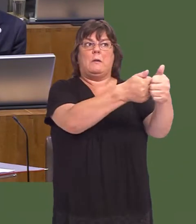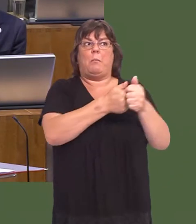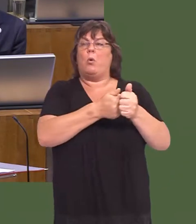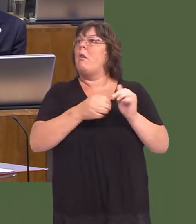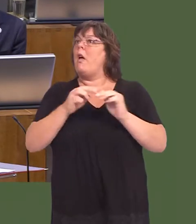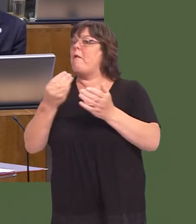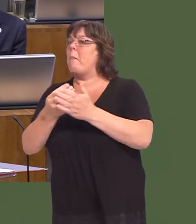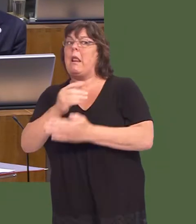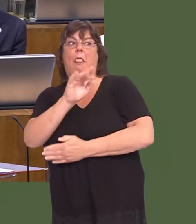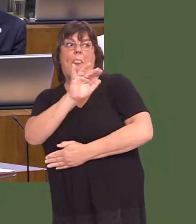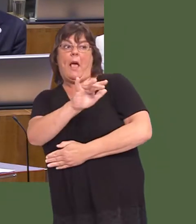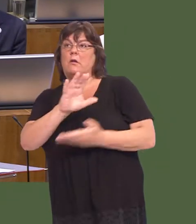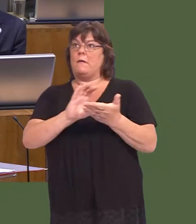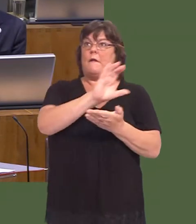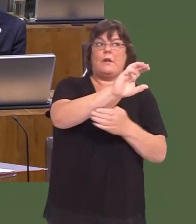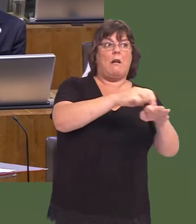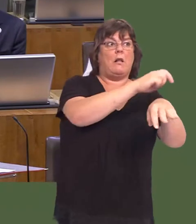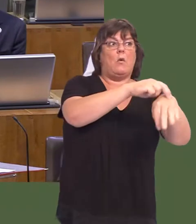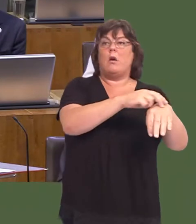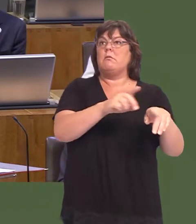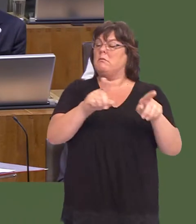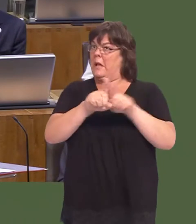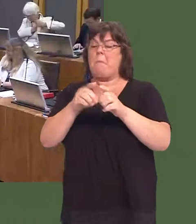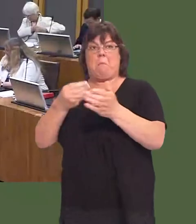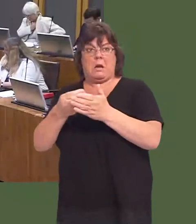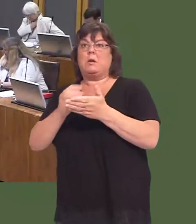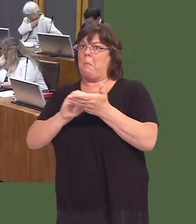If it can be found for Northern Ireland, the money can be found for our public sector workers.